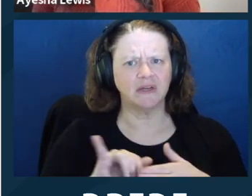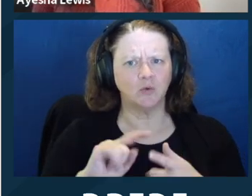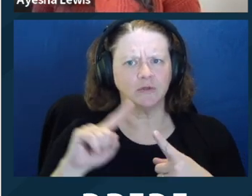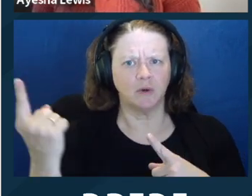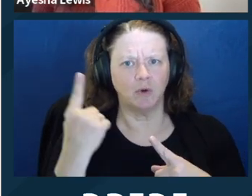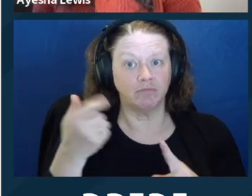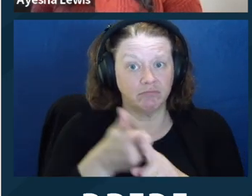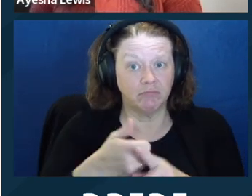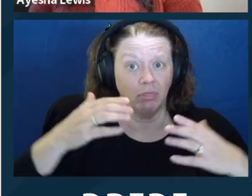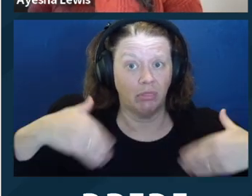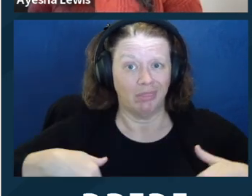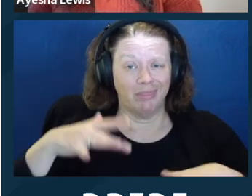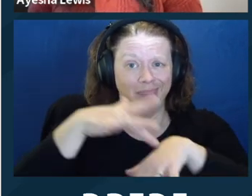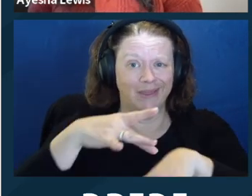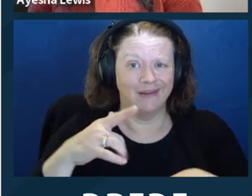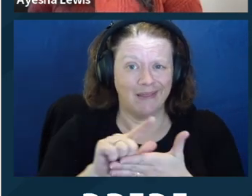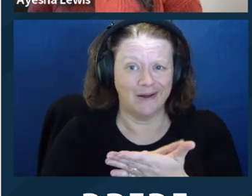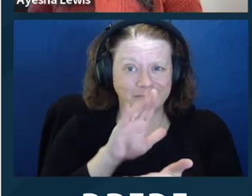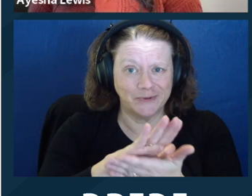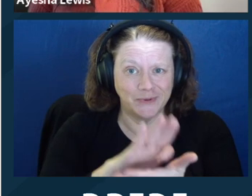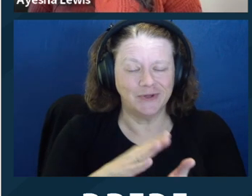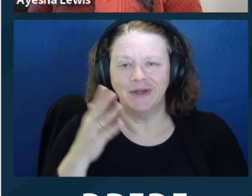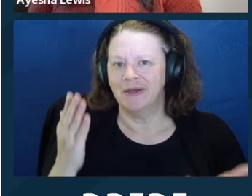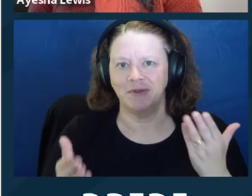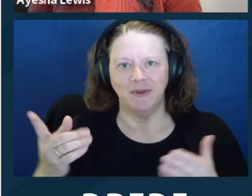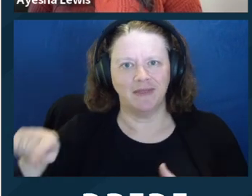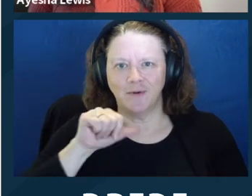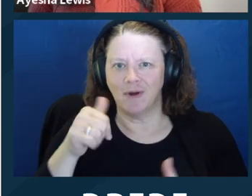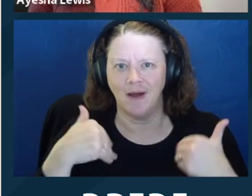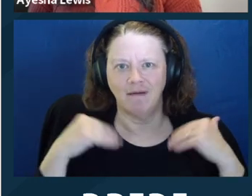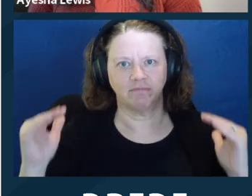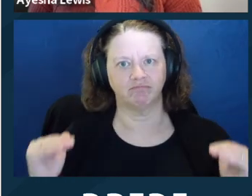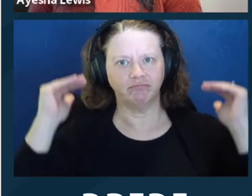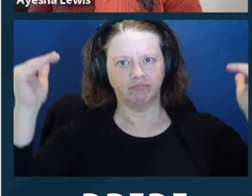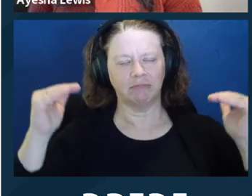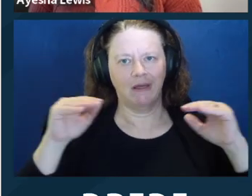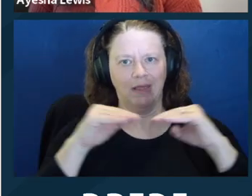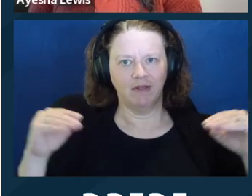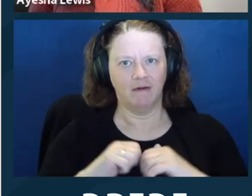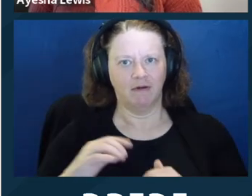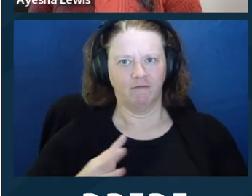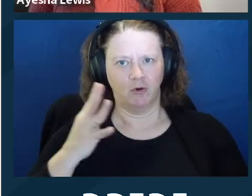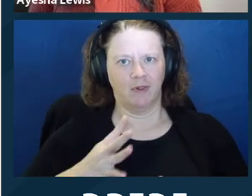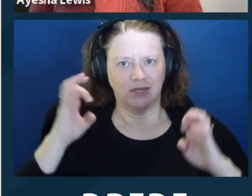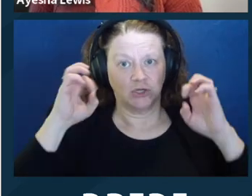might be a child. And if you can adopt that sort of framework, you'll be better at communicating